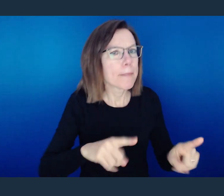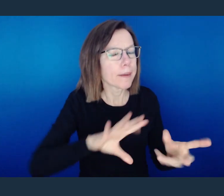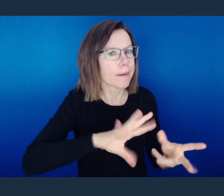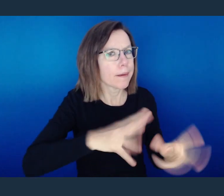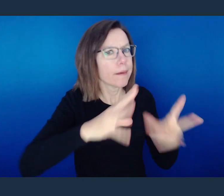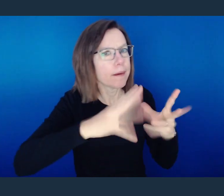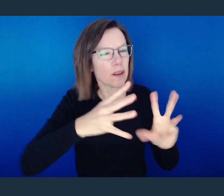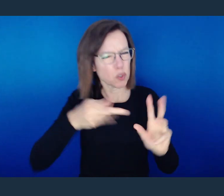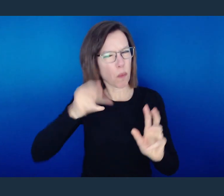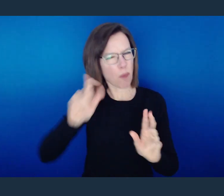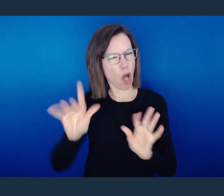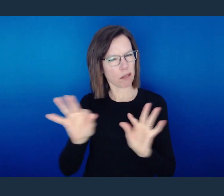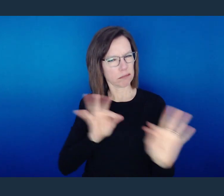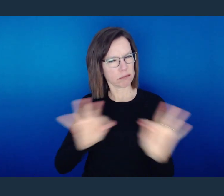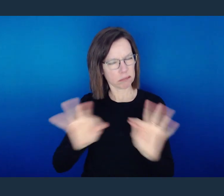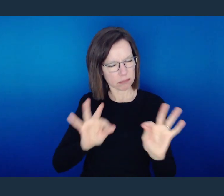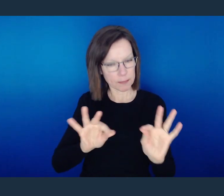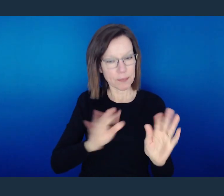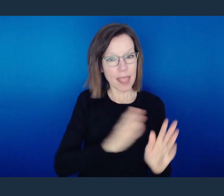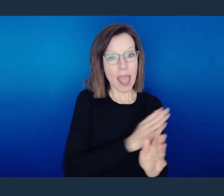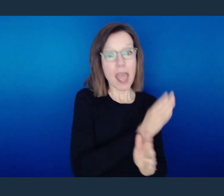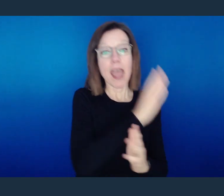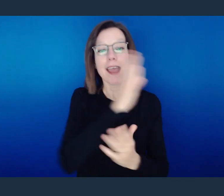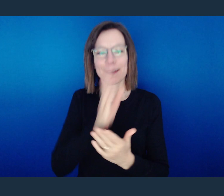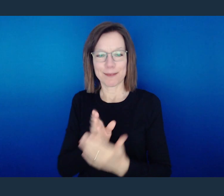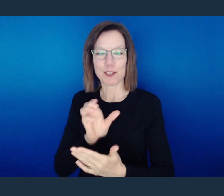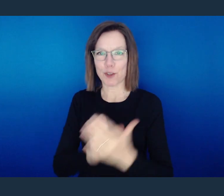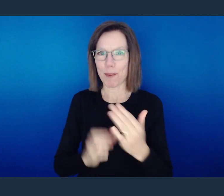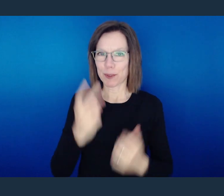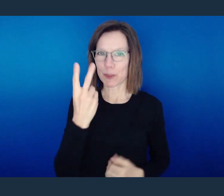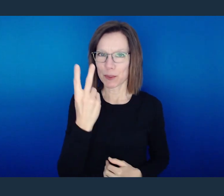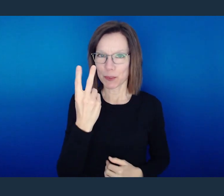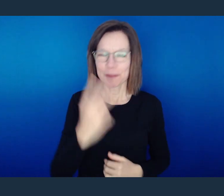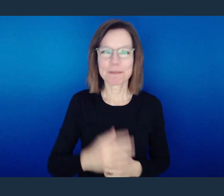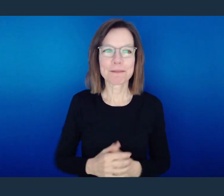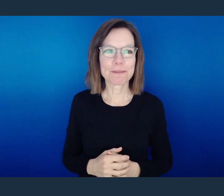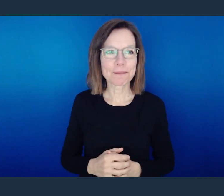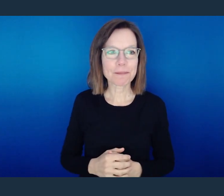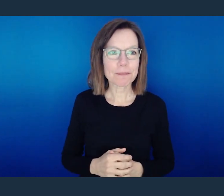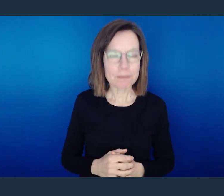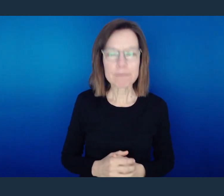But then we arrive in chapter 2, and it's here where there's some things where God's